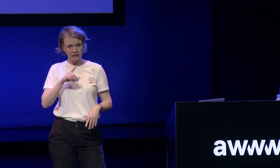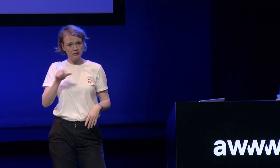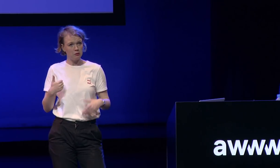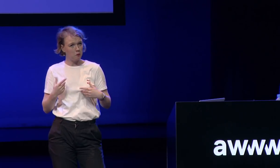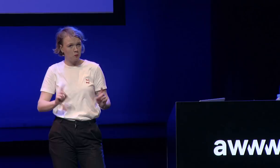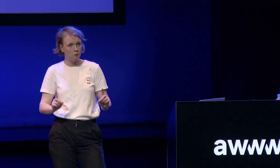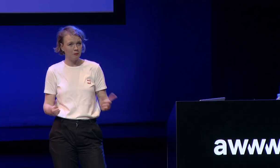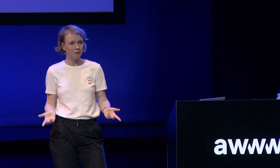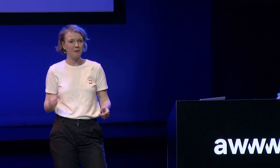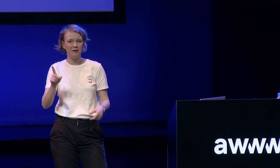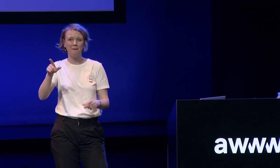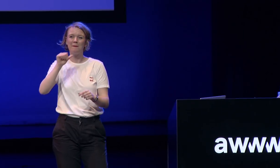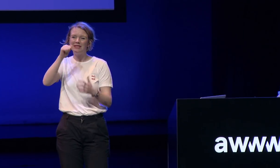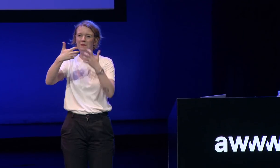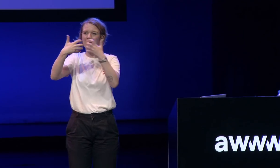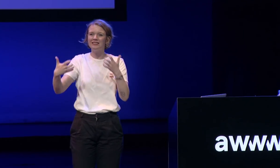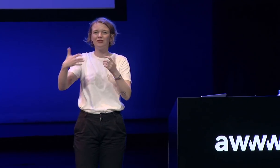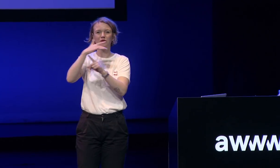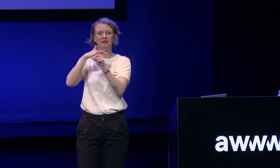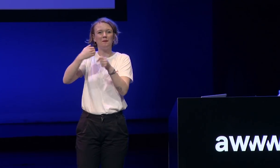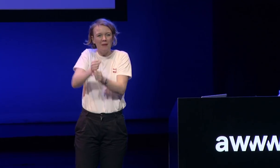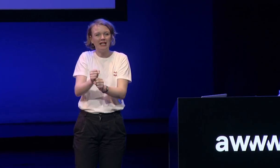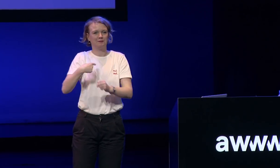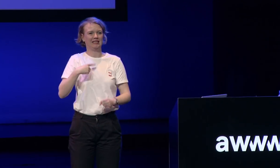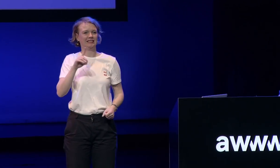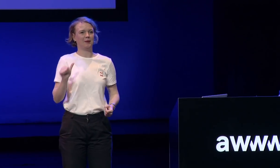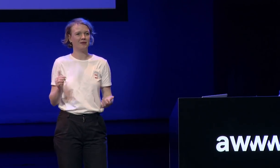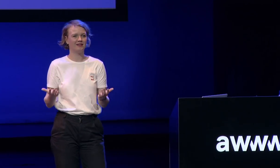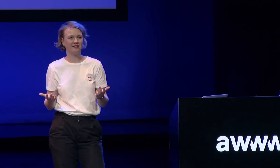society as I said before I don't see myself as a person with a disability but